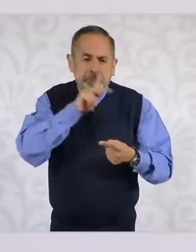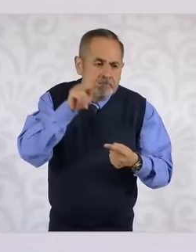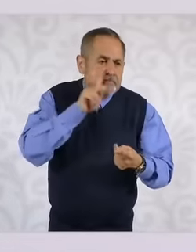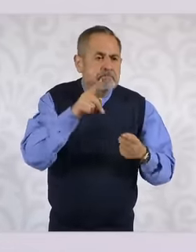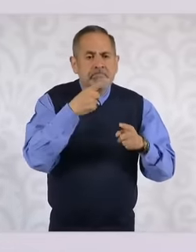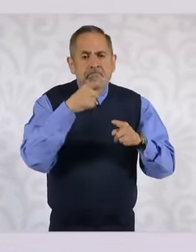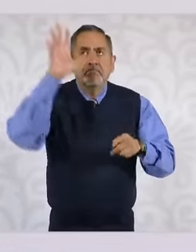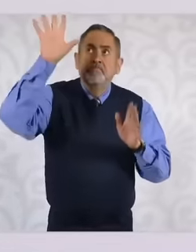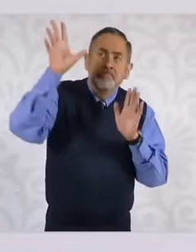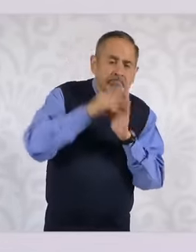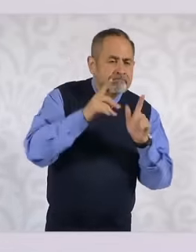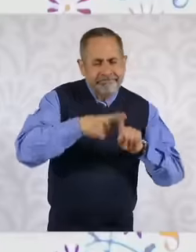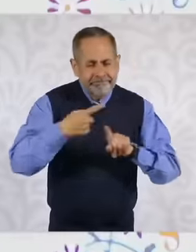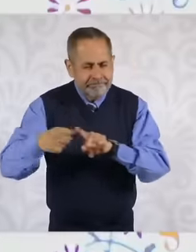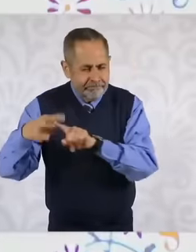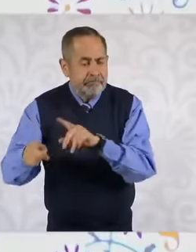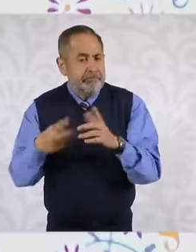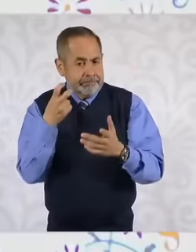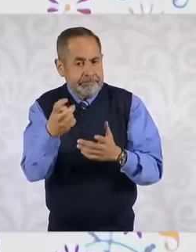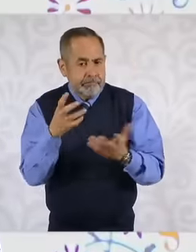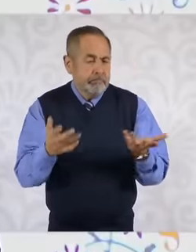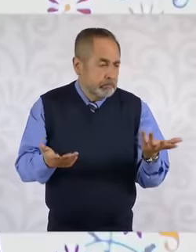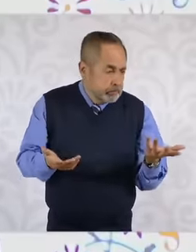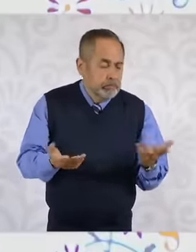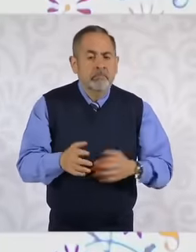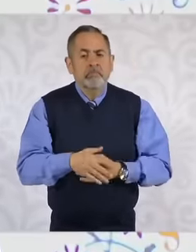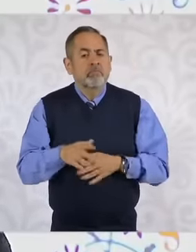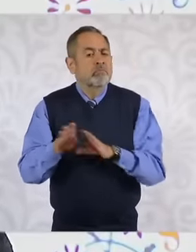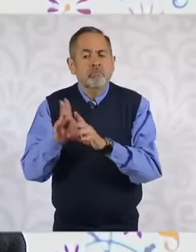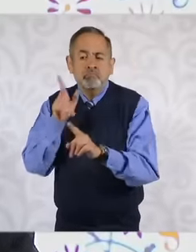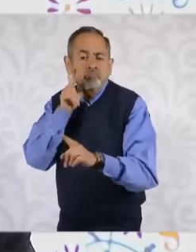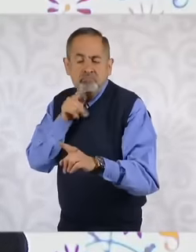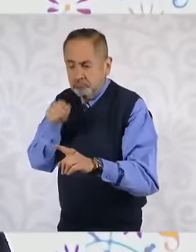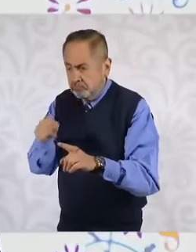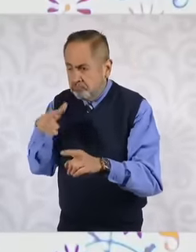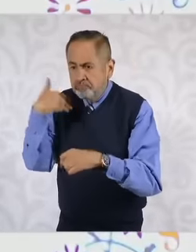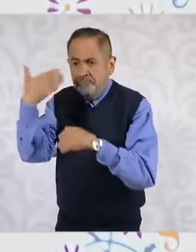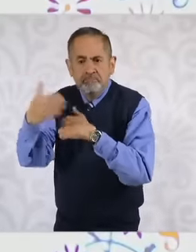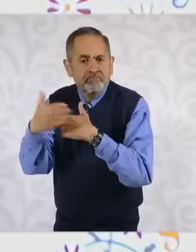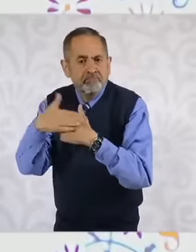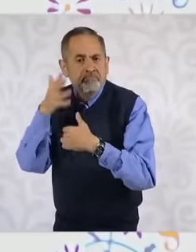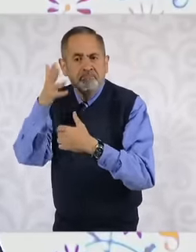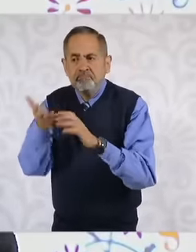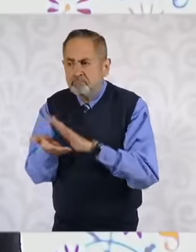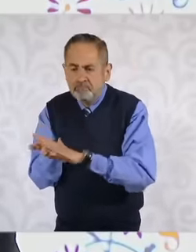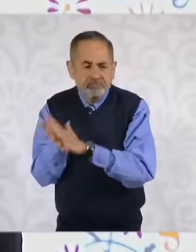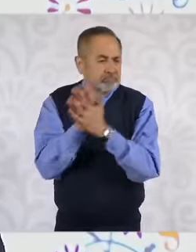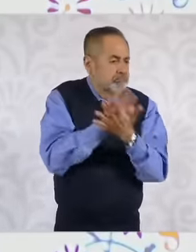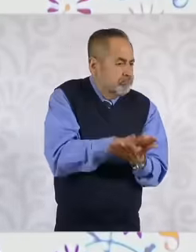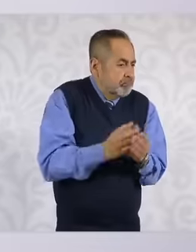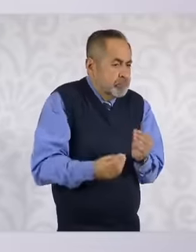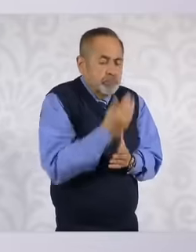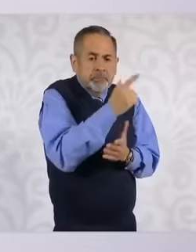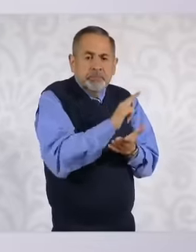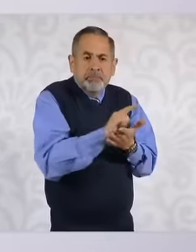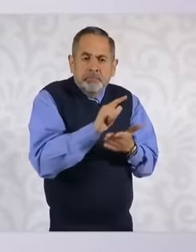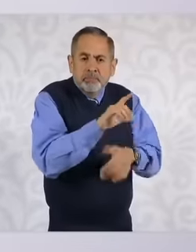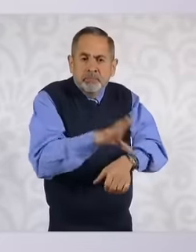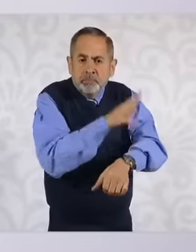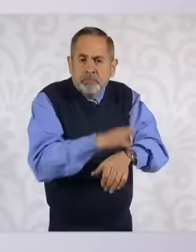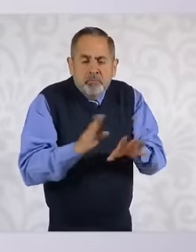PEMEX going to enter this energy transition process What role does CFE play What role do the private sector play?